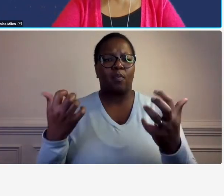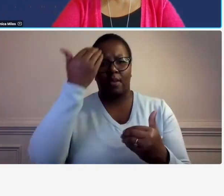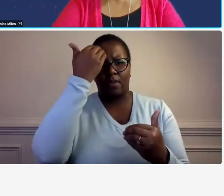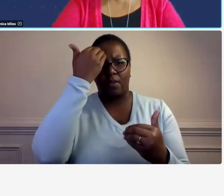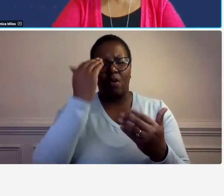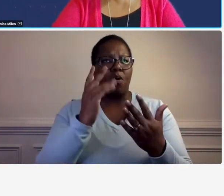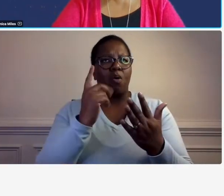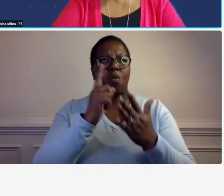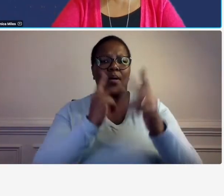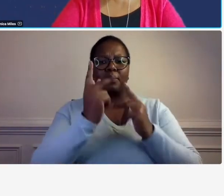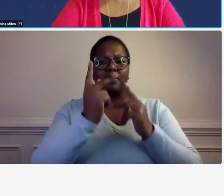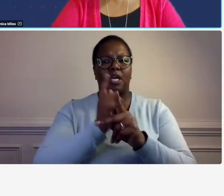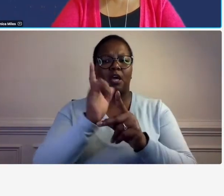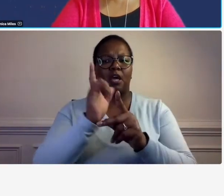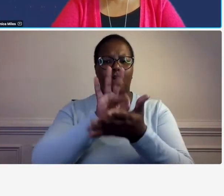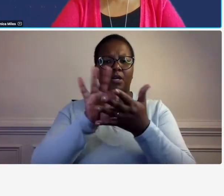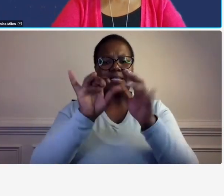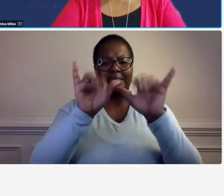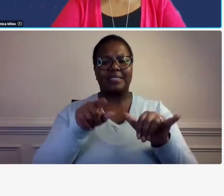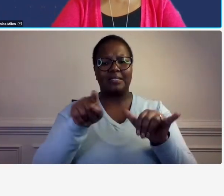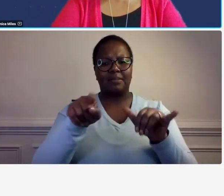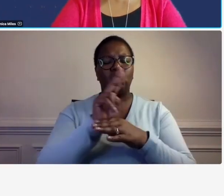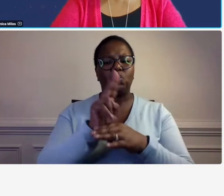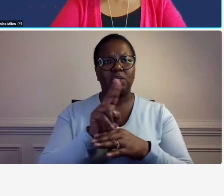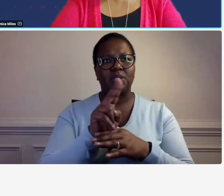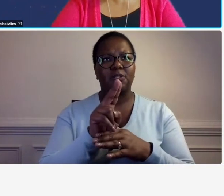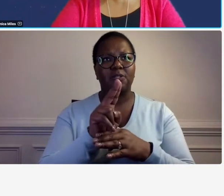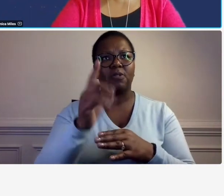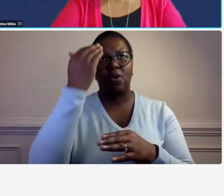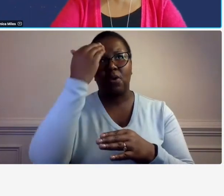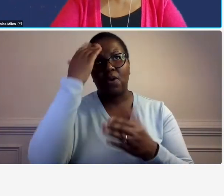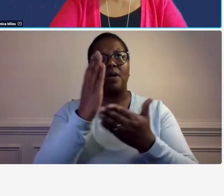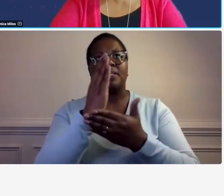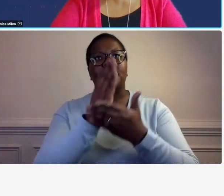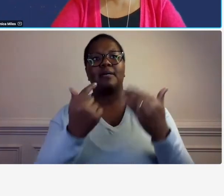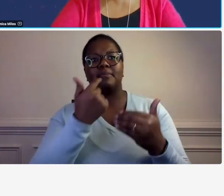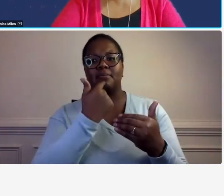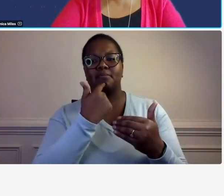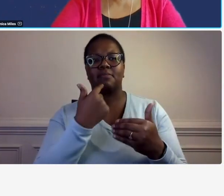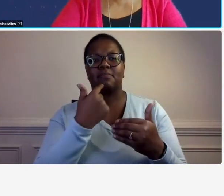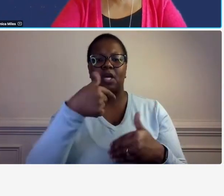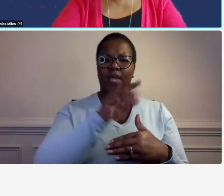do you use so um you know some of the ones out there are quickbooks for instance dell tech i mean